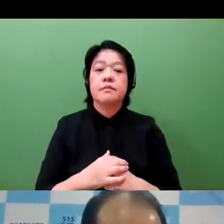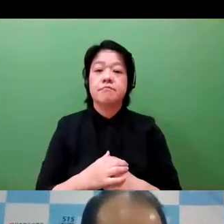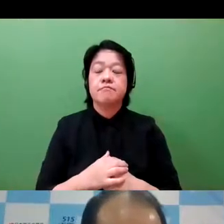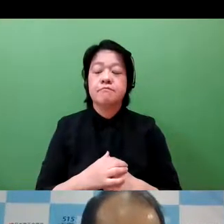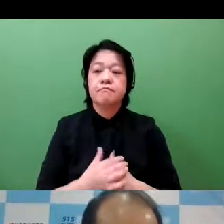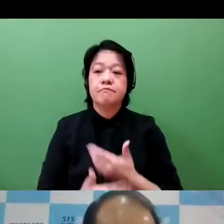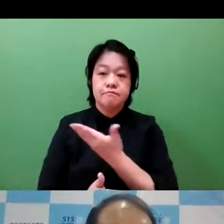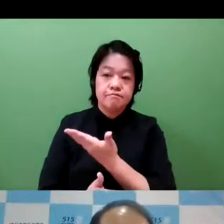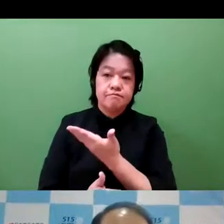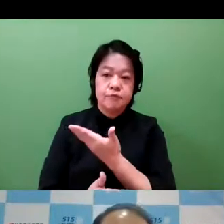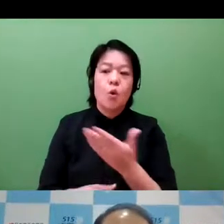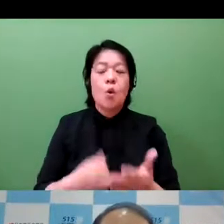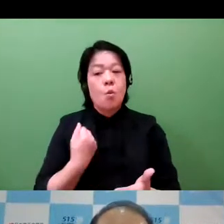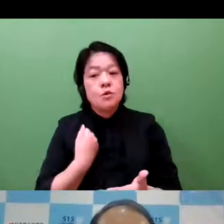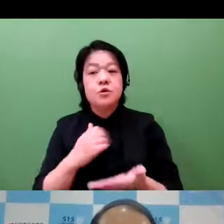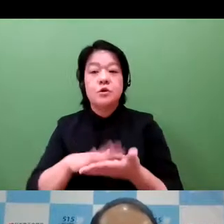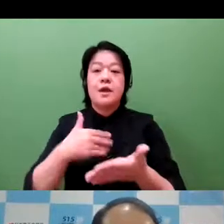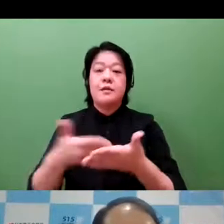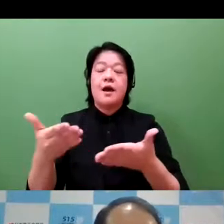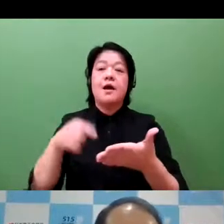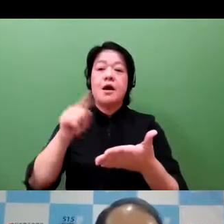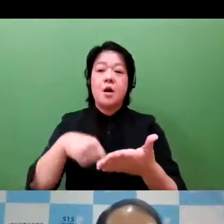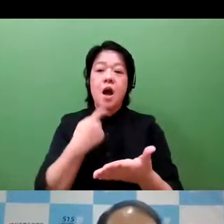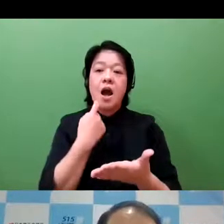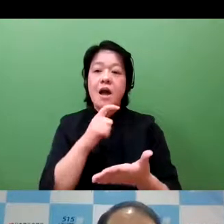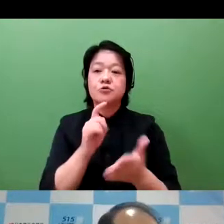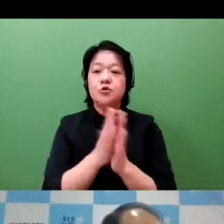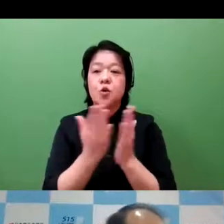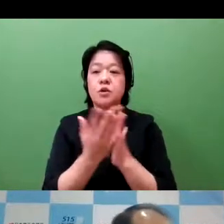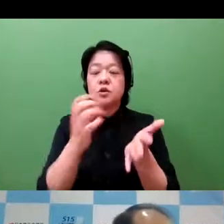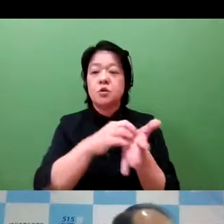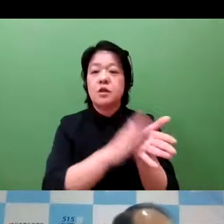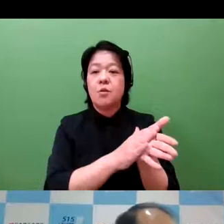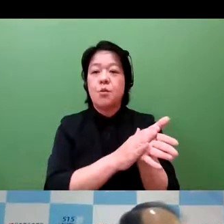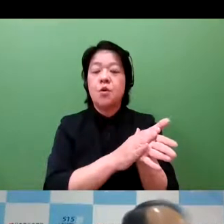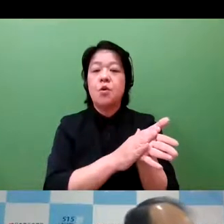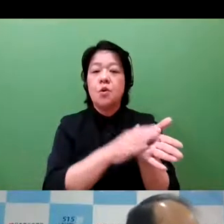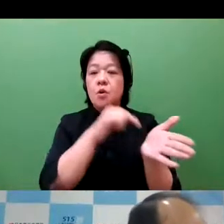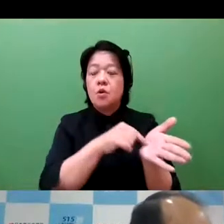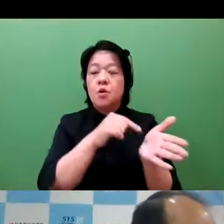and this is a very interesting piece of data. And this has been placed on the SME white paper.